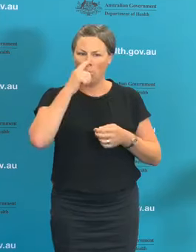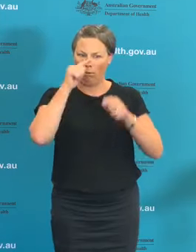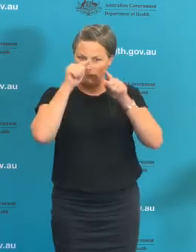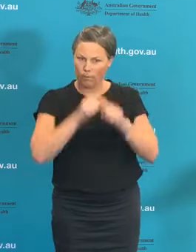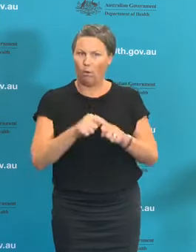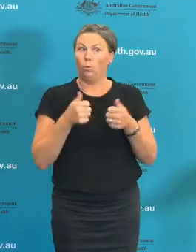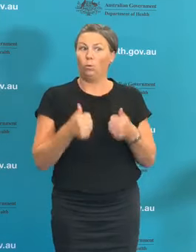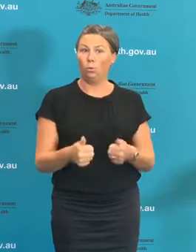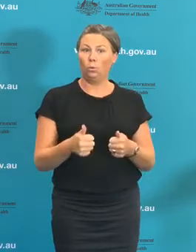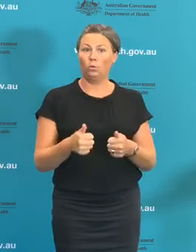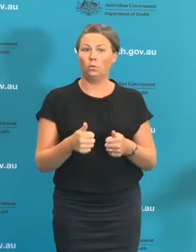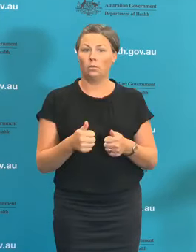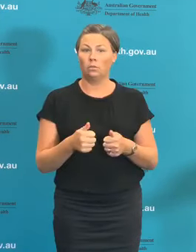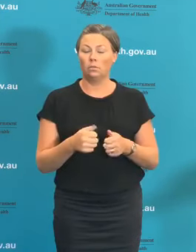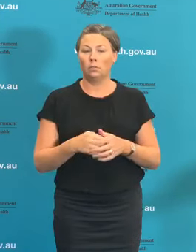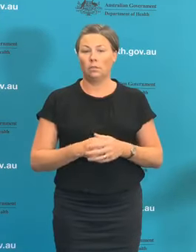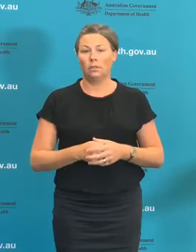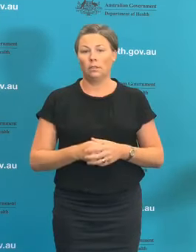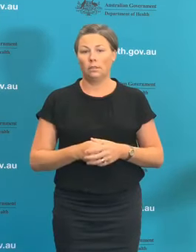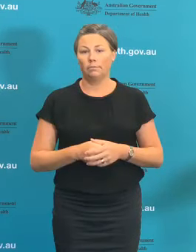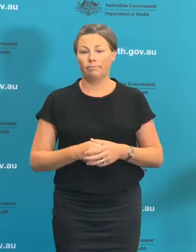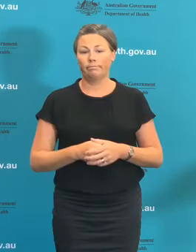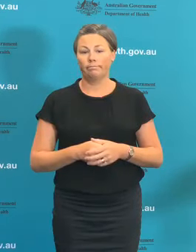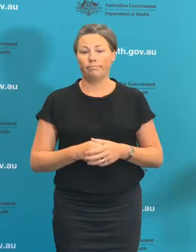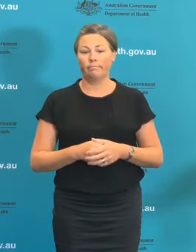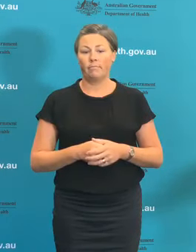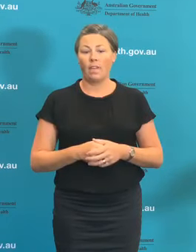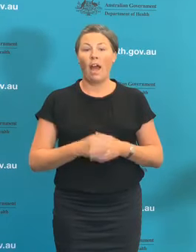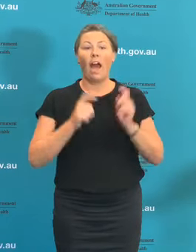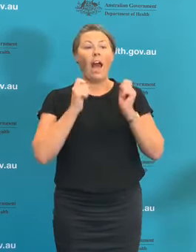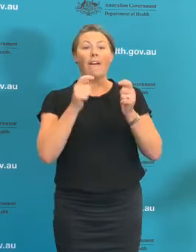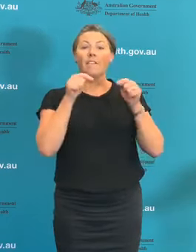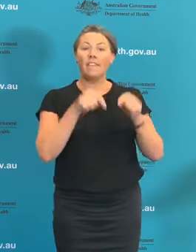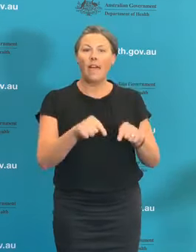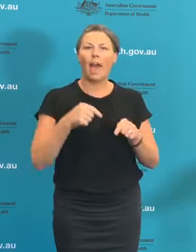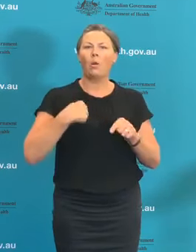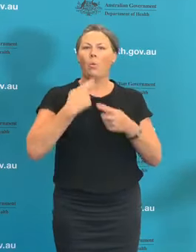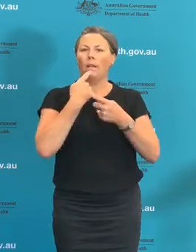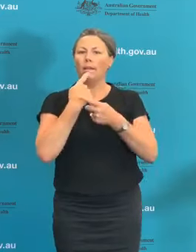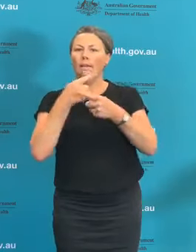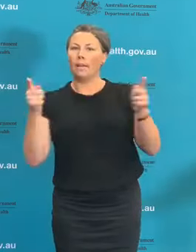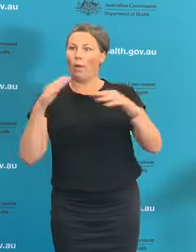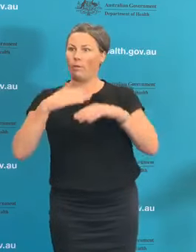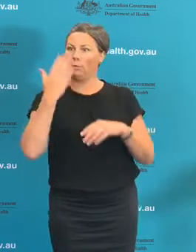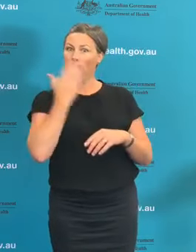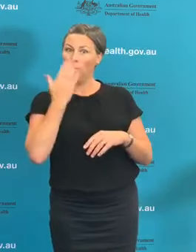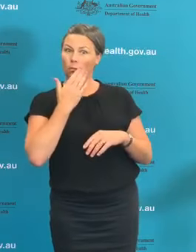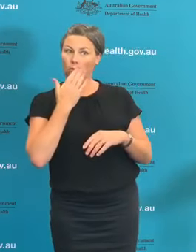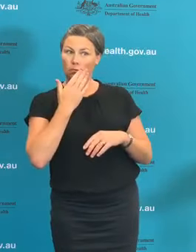the advice that we've put out on schools, where there is a specific demand or need